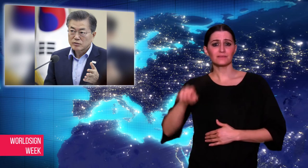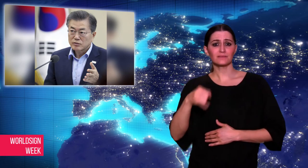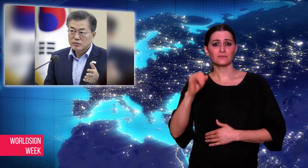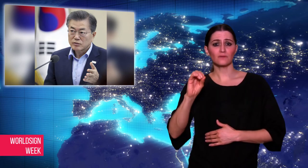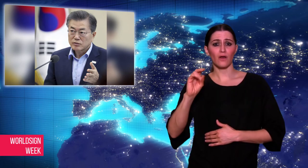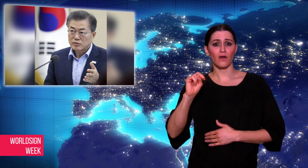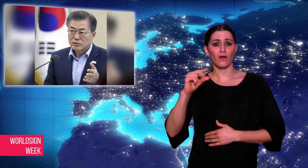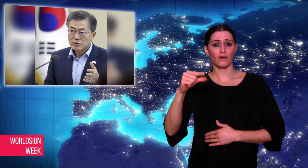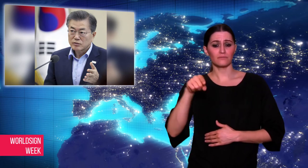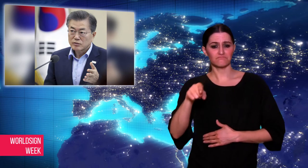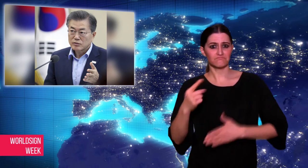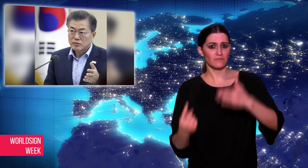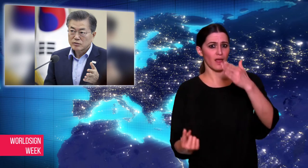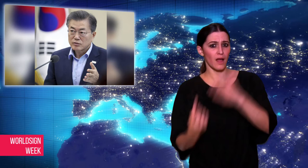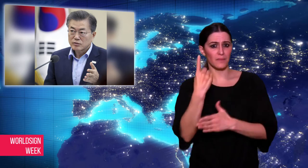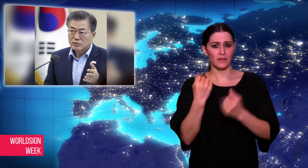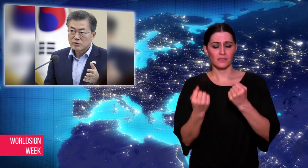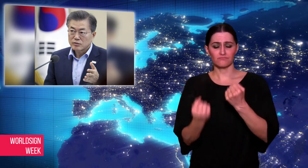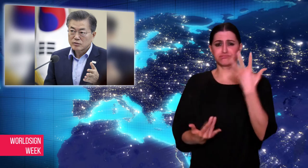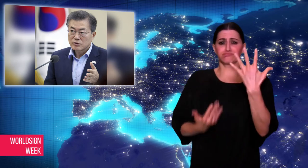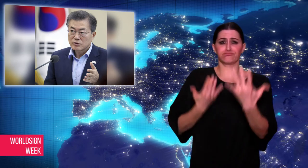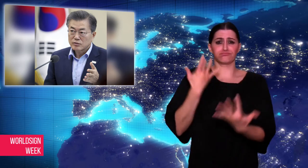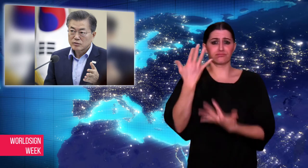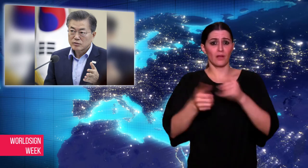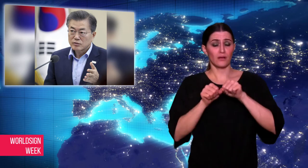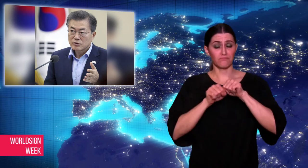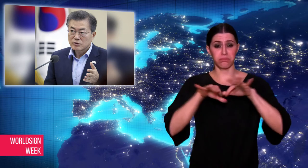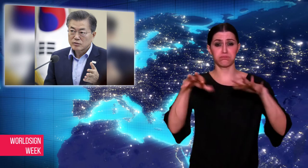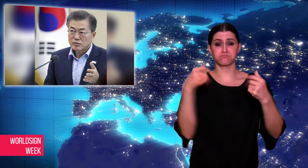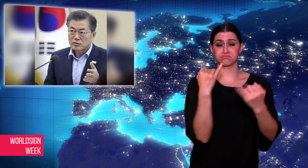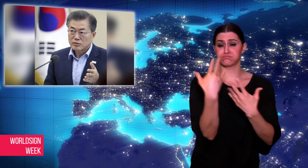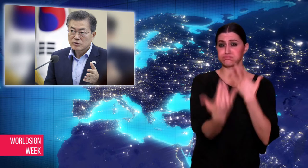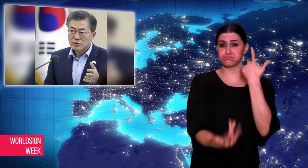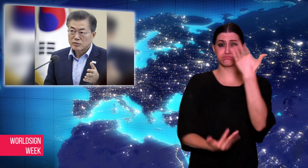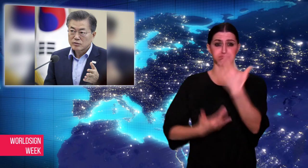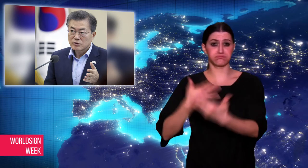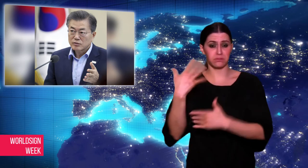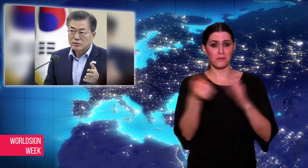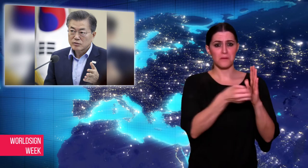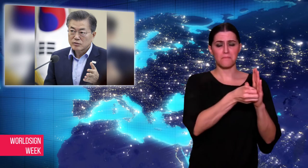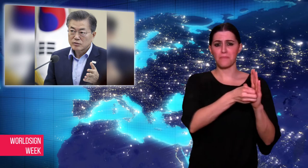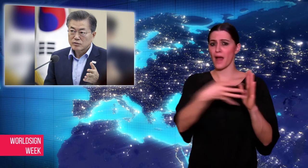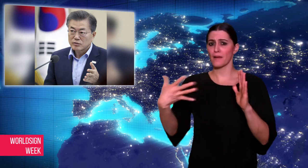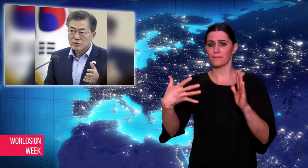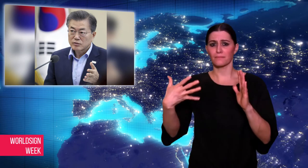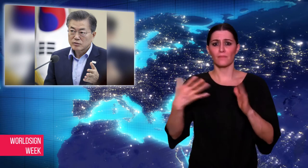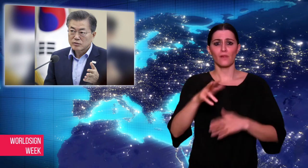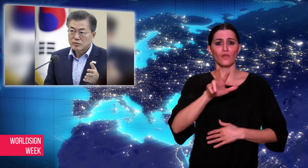broke out and killed 37 people last